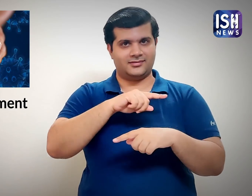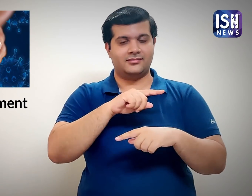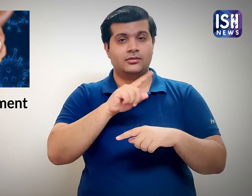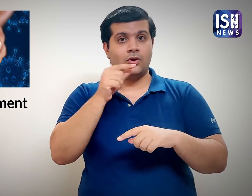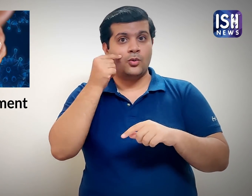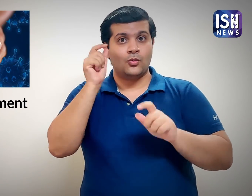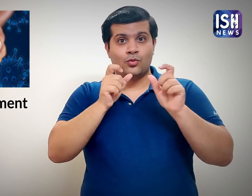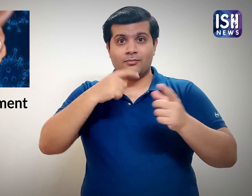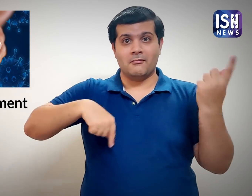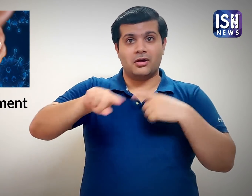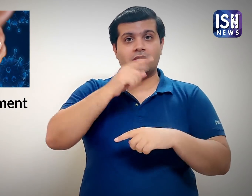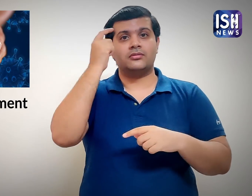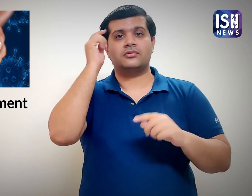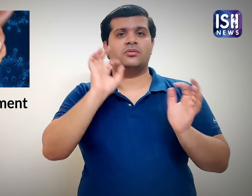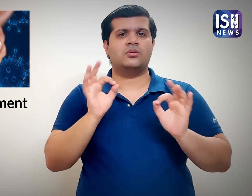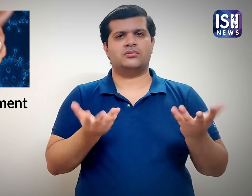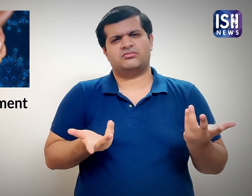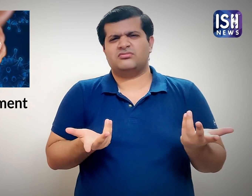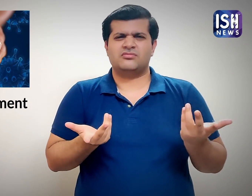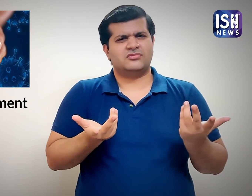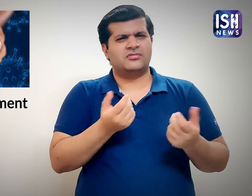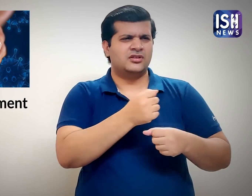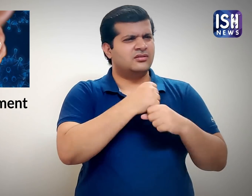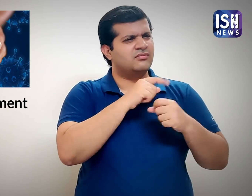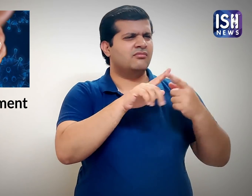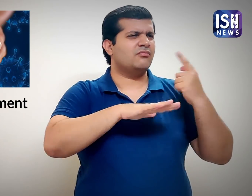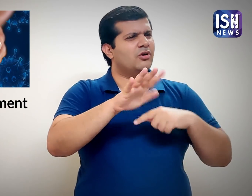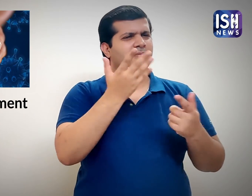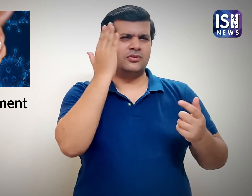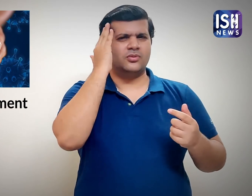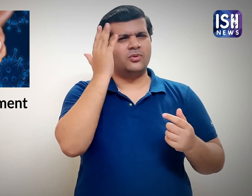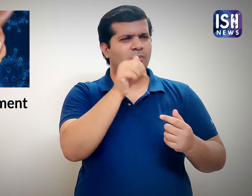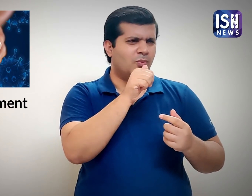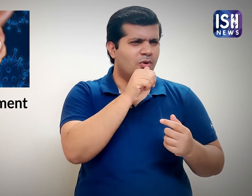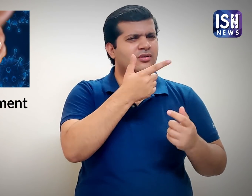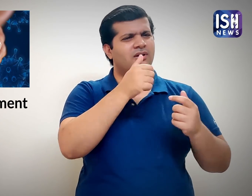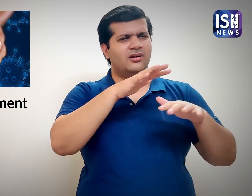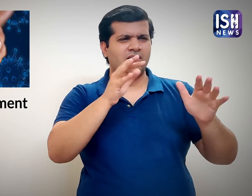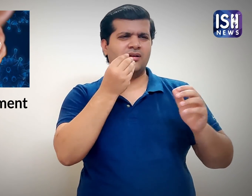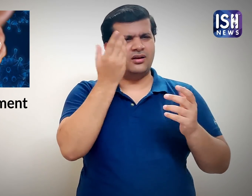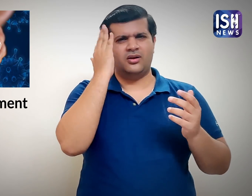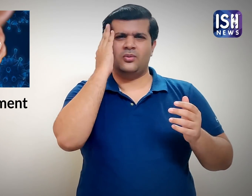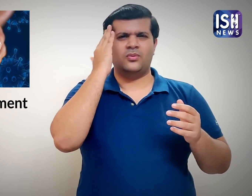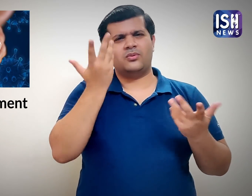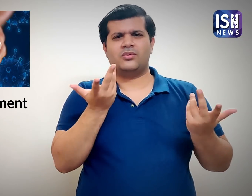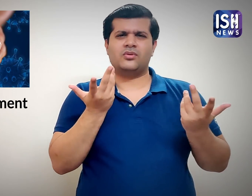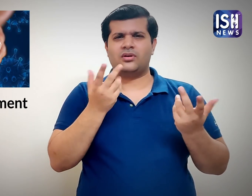However humans have been taking it for granted for a long time.